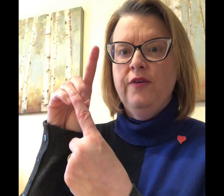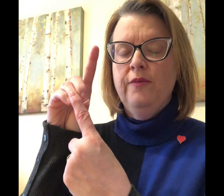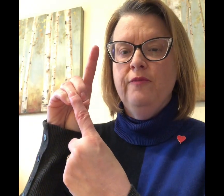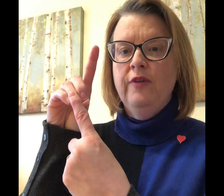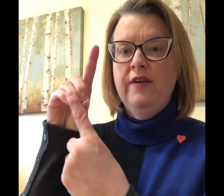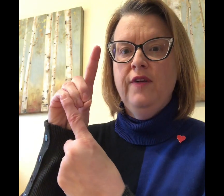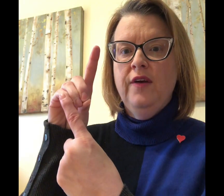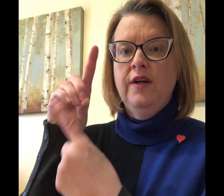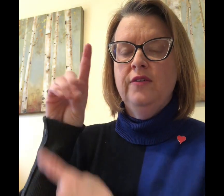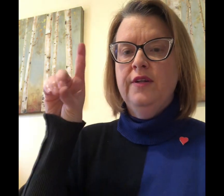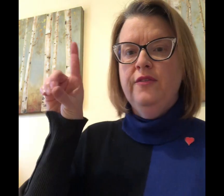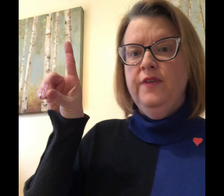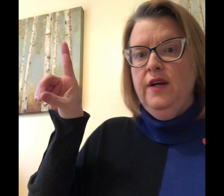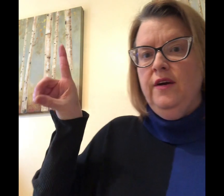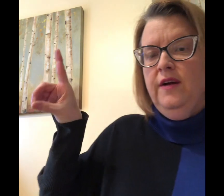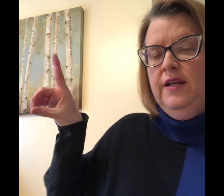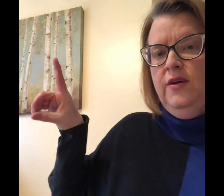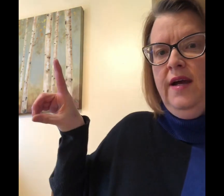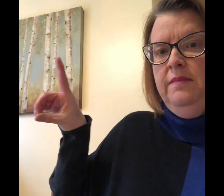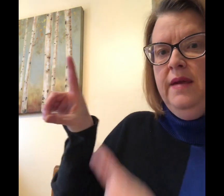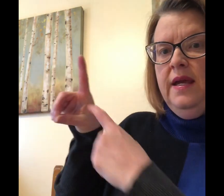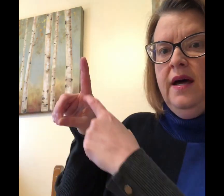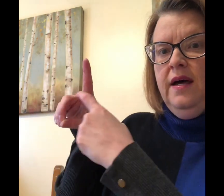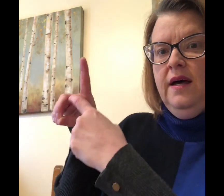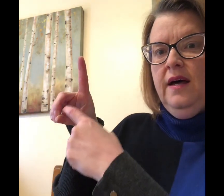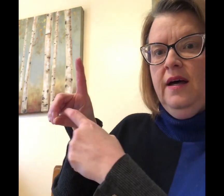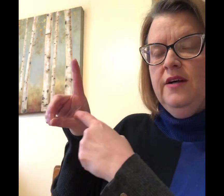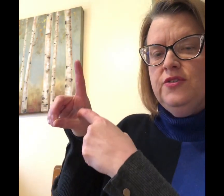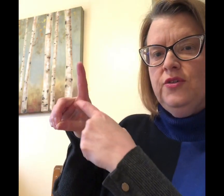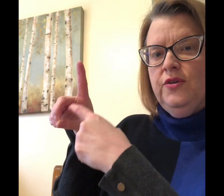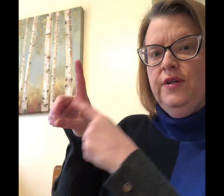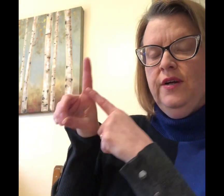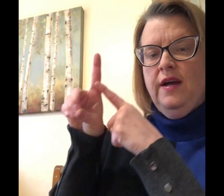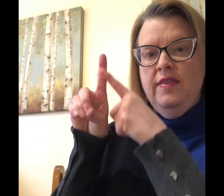ring finger and your little finger and you kind of make a circle here and then